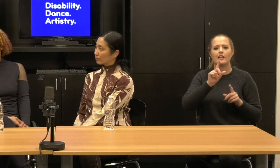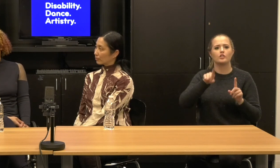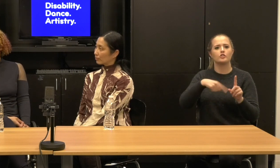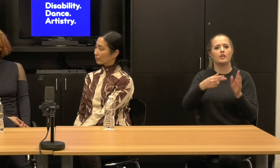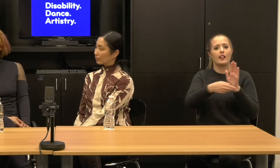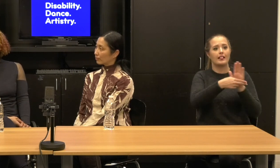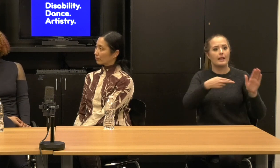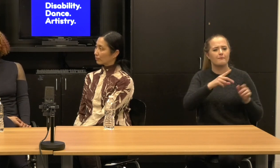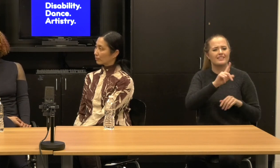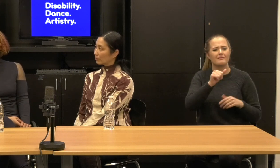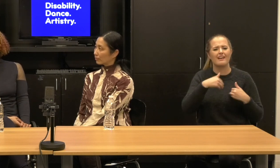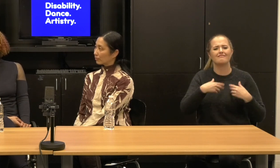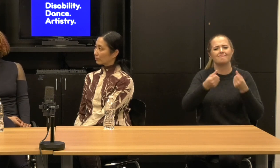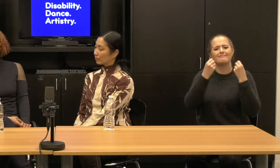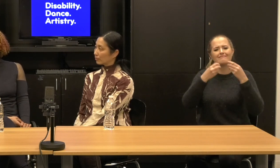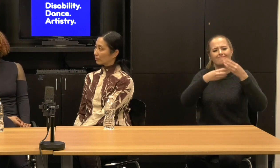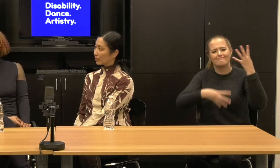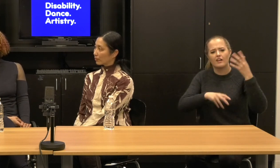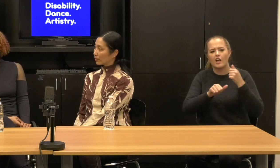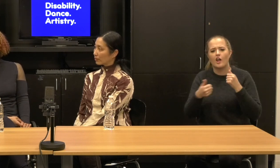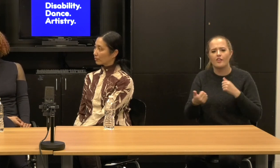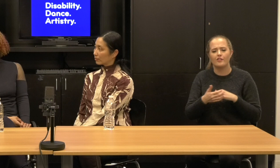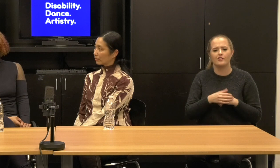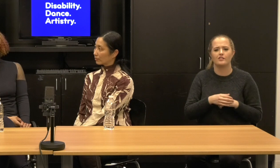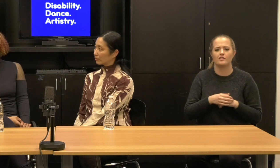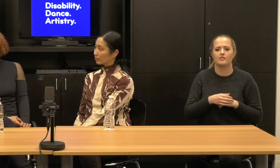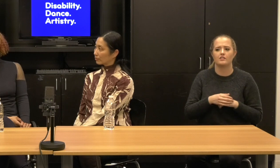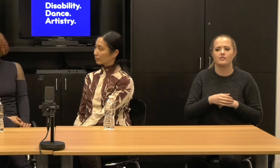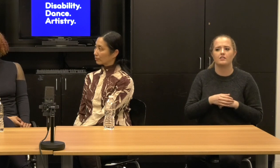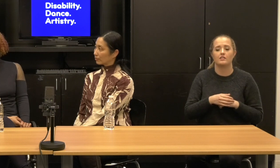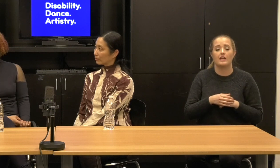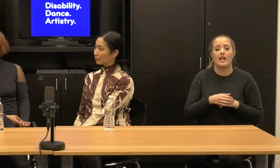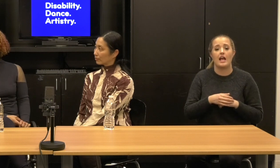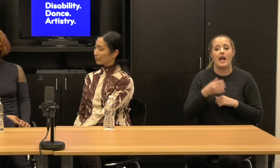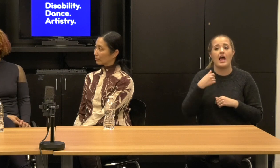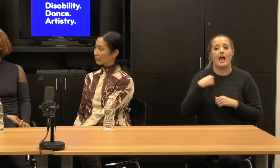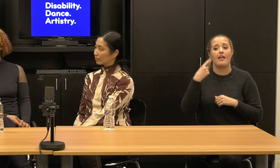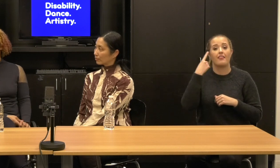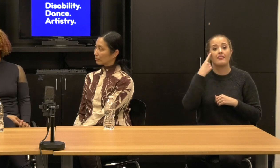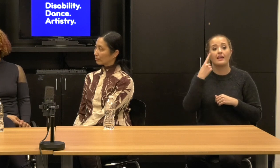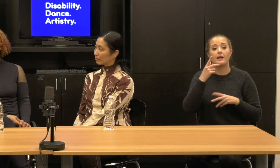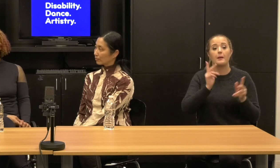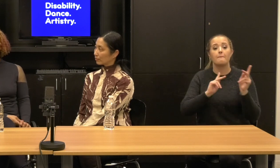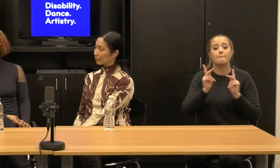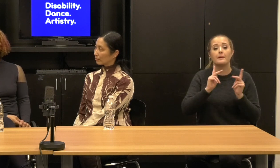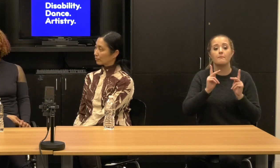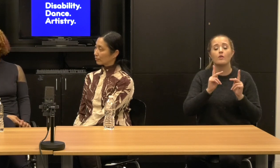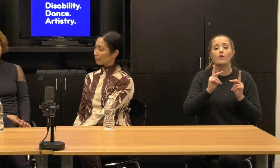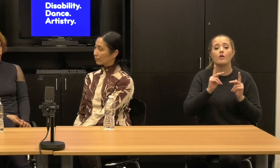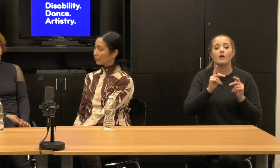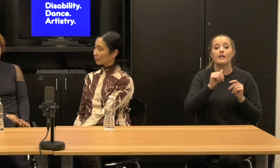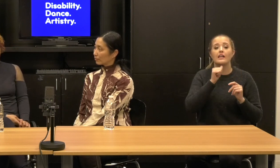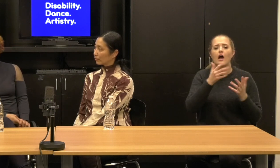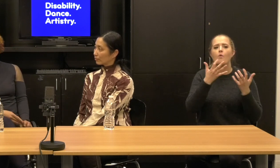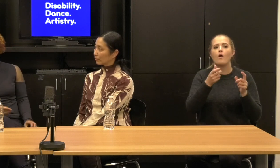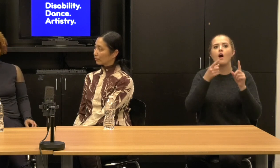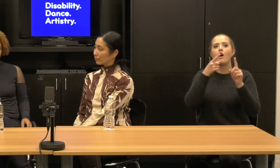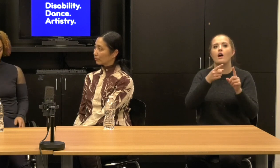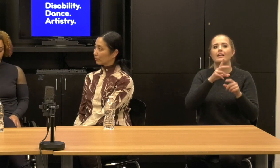And so I think a lot of folks, instead of saying let's broaden and leave disability behind you actually broadened by using disability.